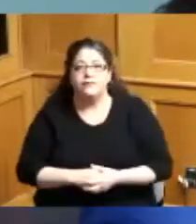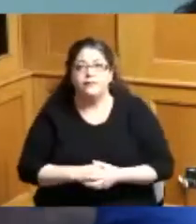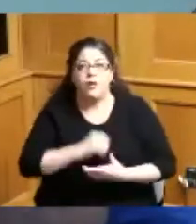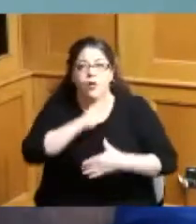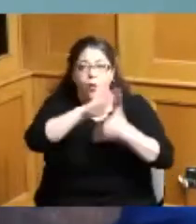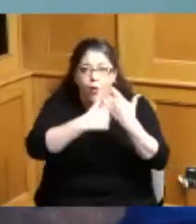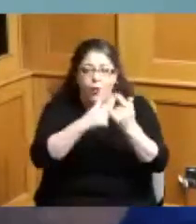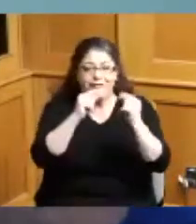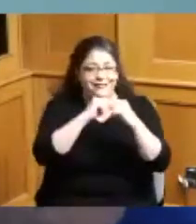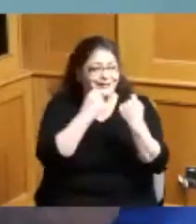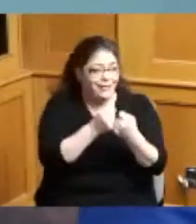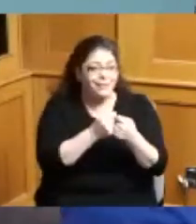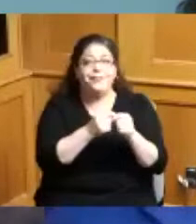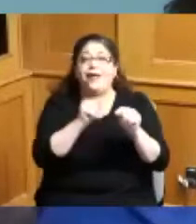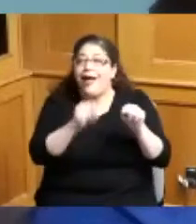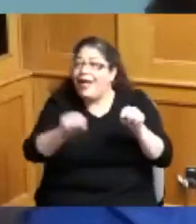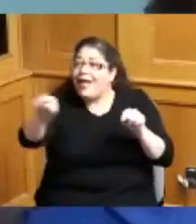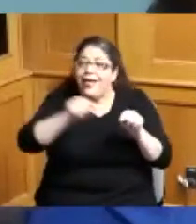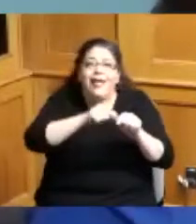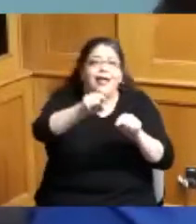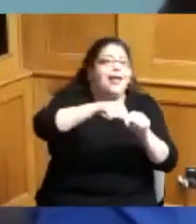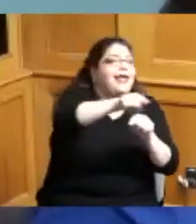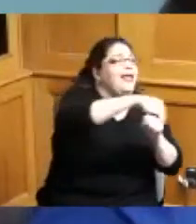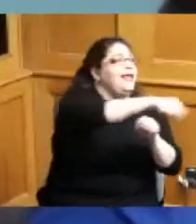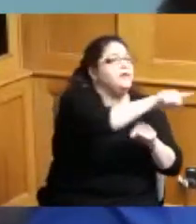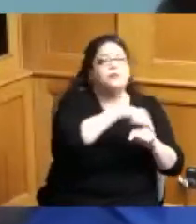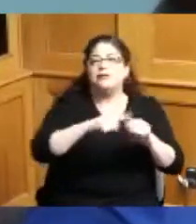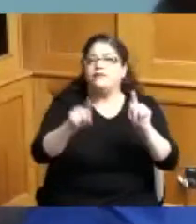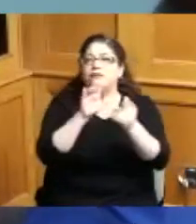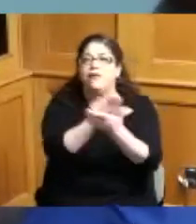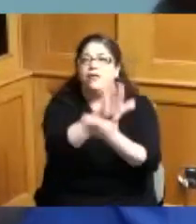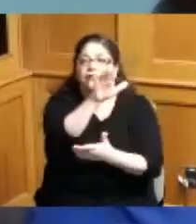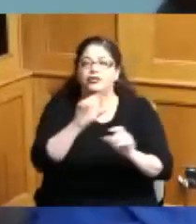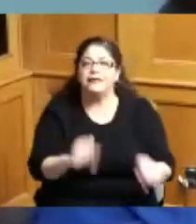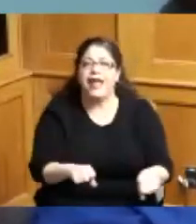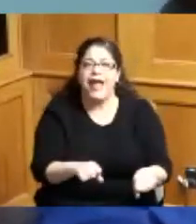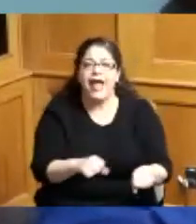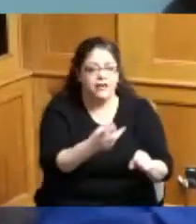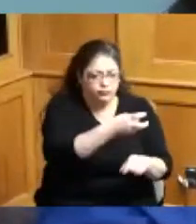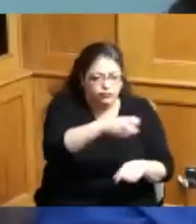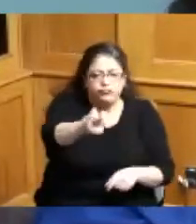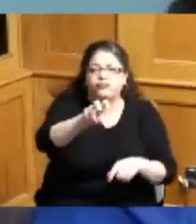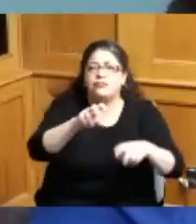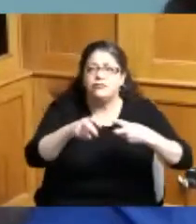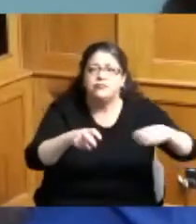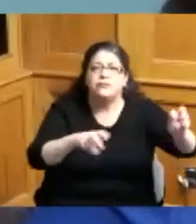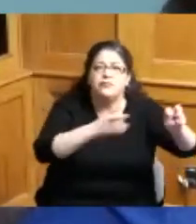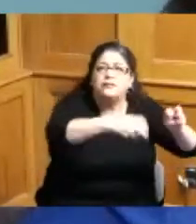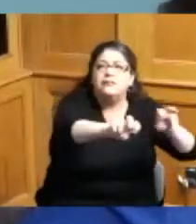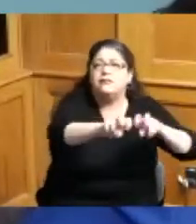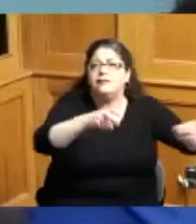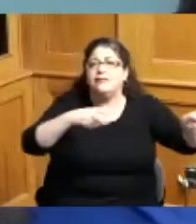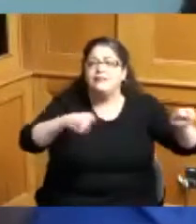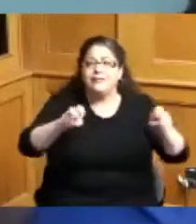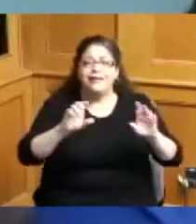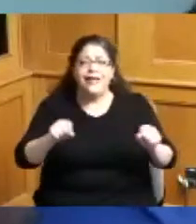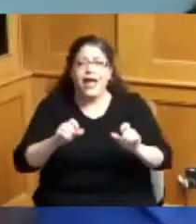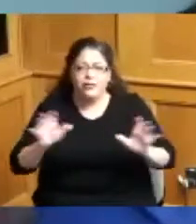a school out there there's a college out there that needs them and we want to focus on pushing